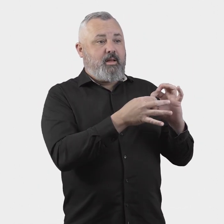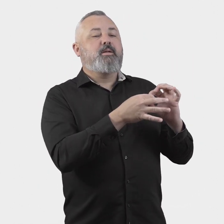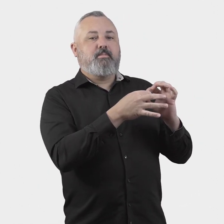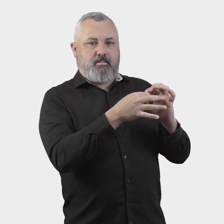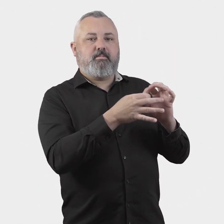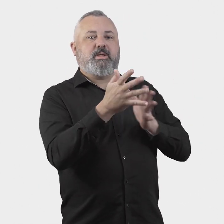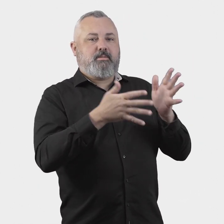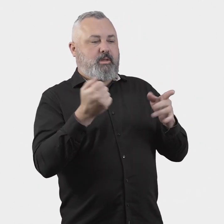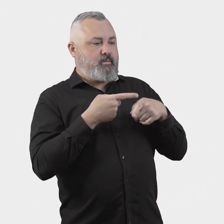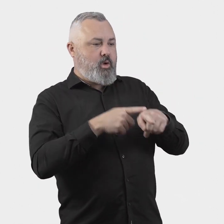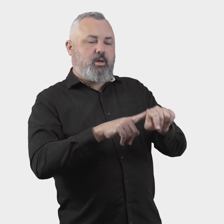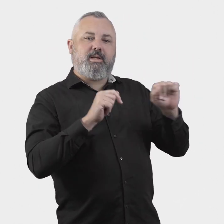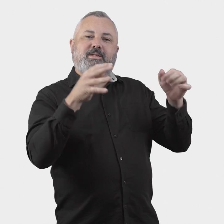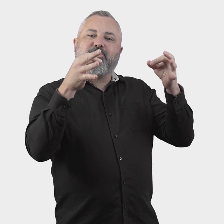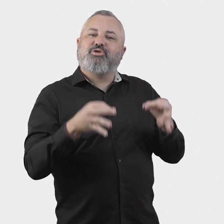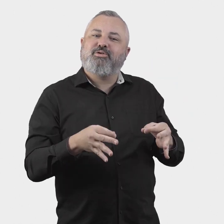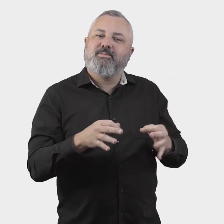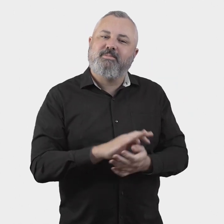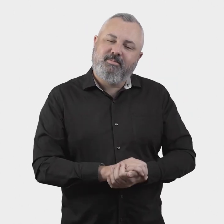comply with directions of the ombudsperson.